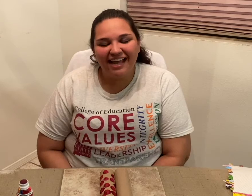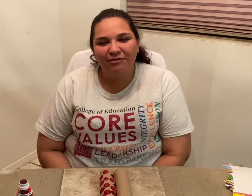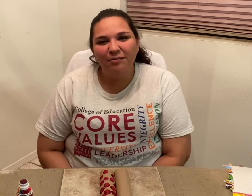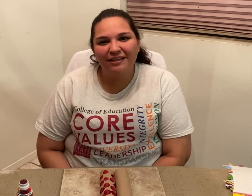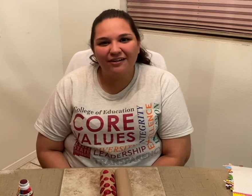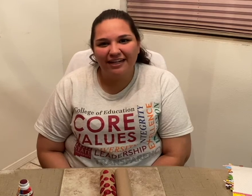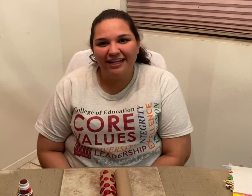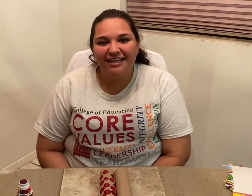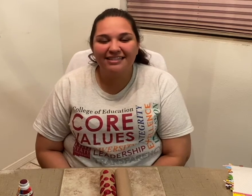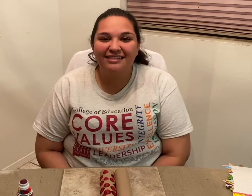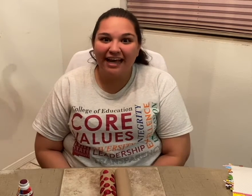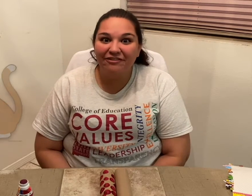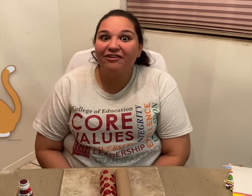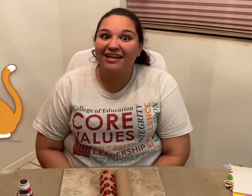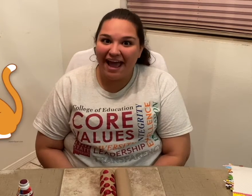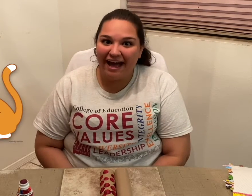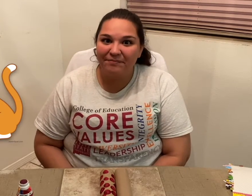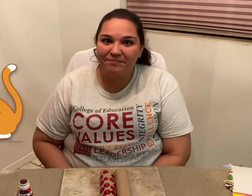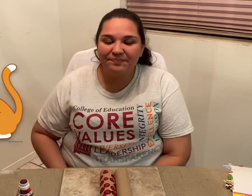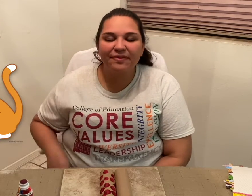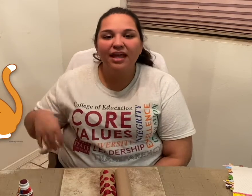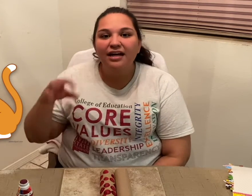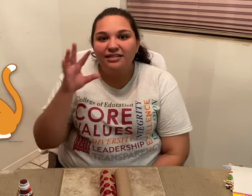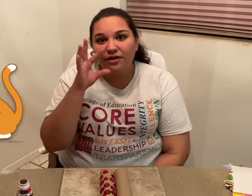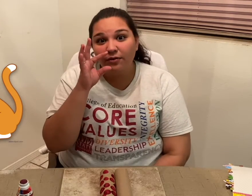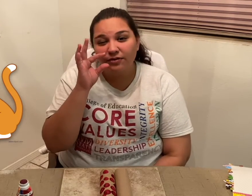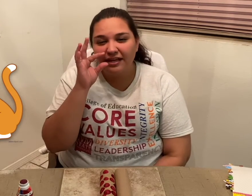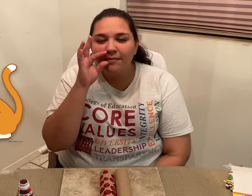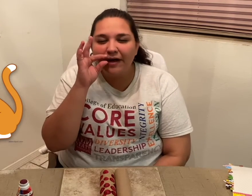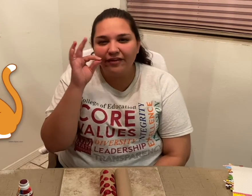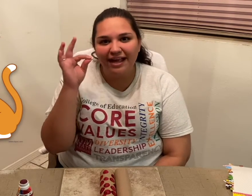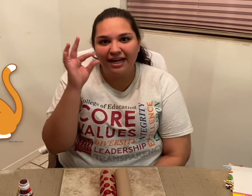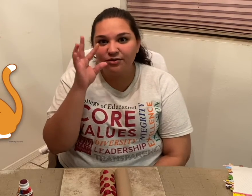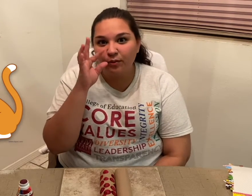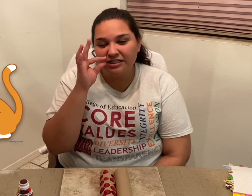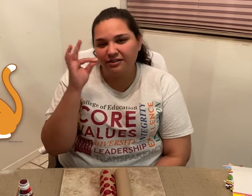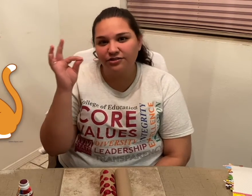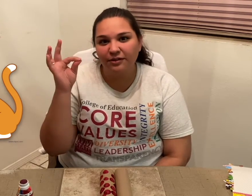we'll be learning is the sign for "cat". So, think about the cat's whiskers when you